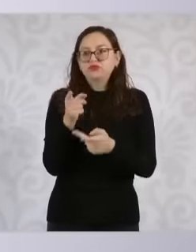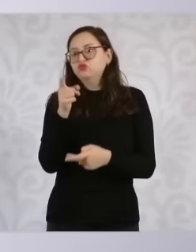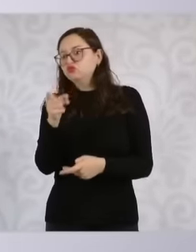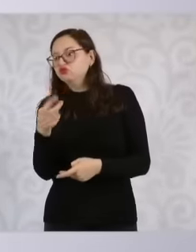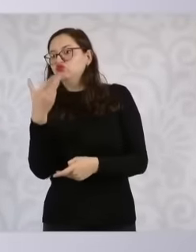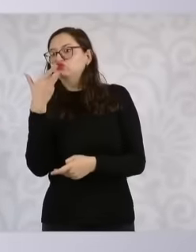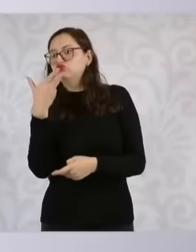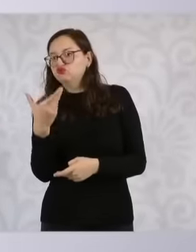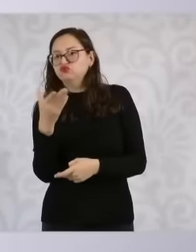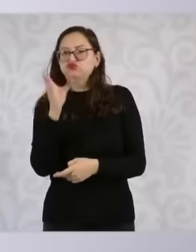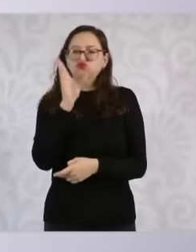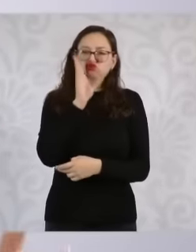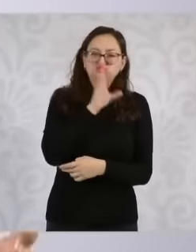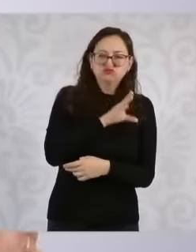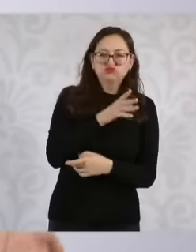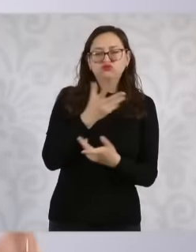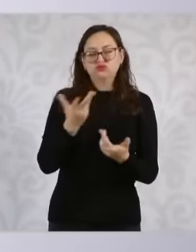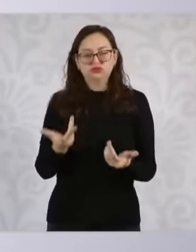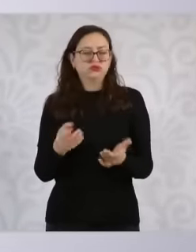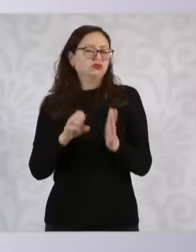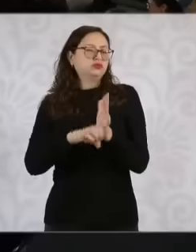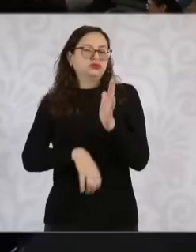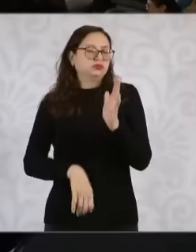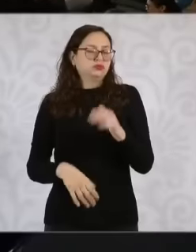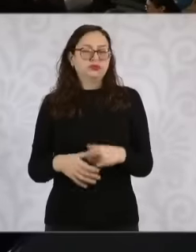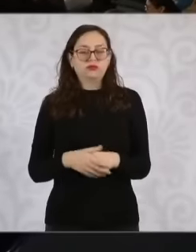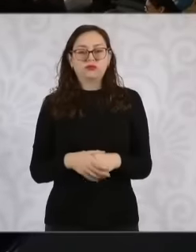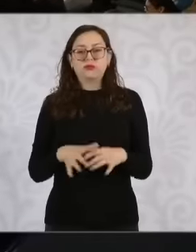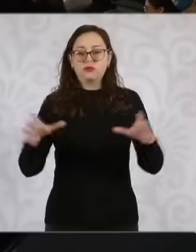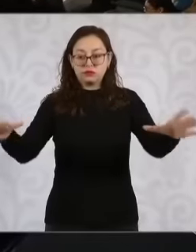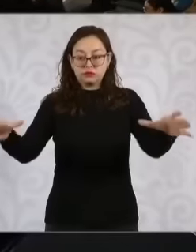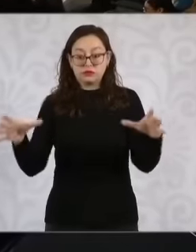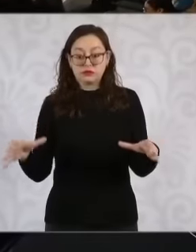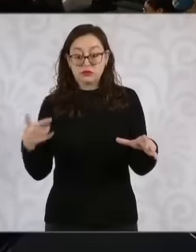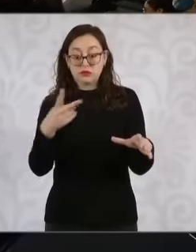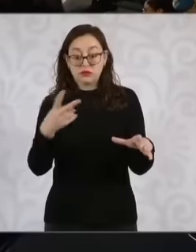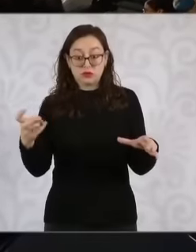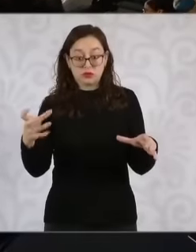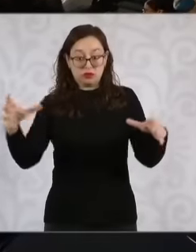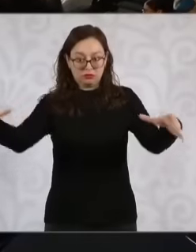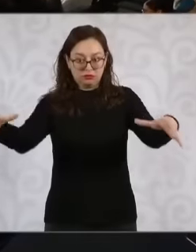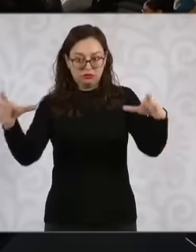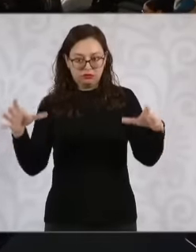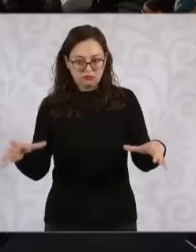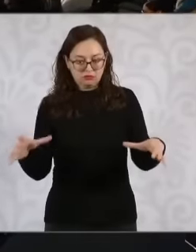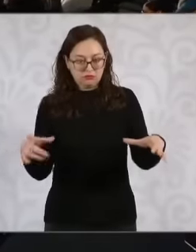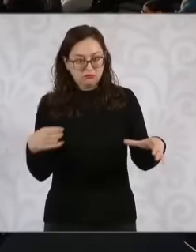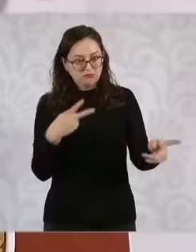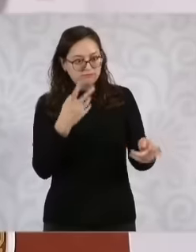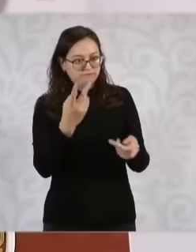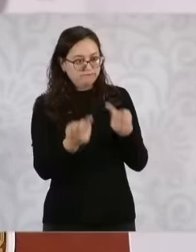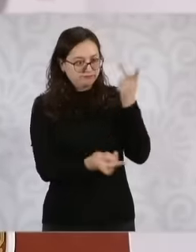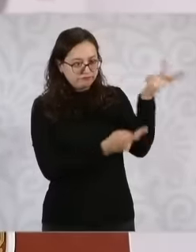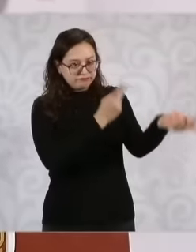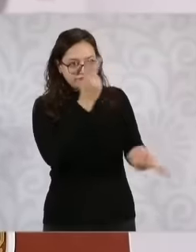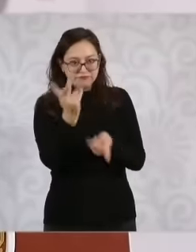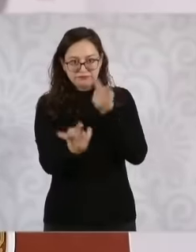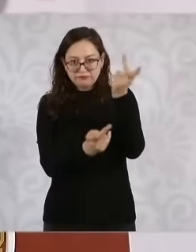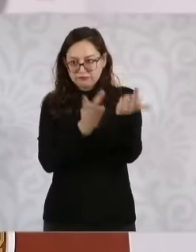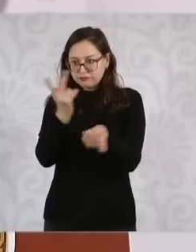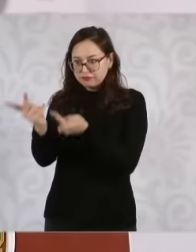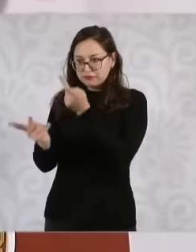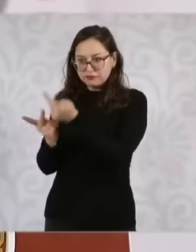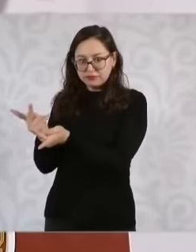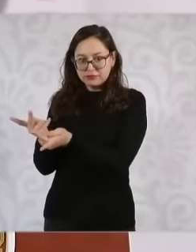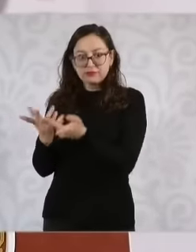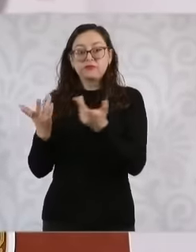eh 200, 300, well then you can do interviews where these five uh representatives can